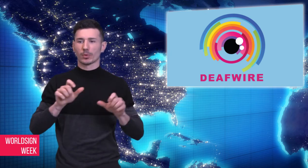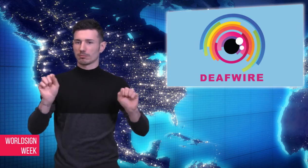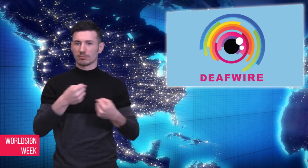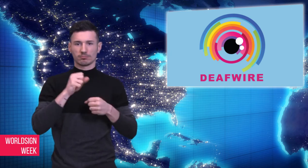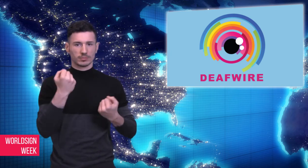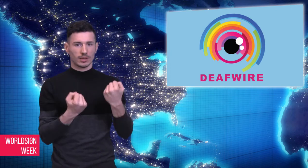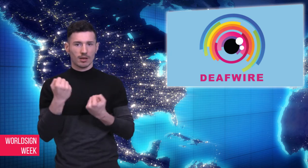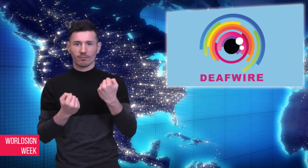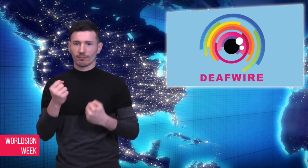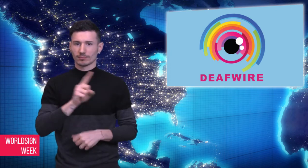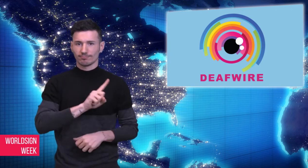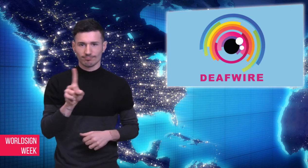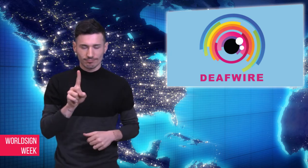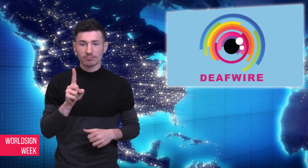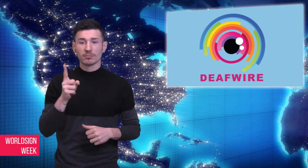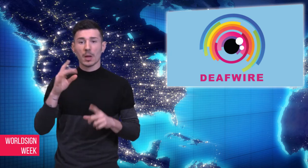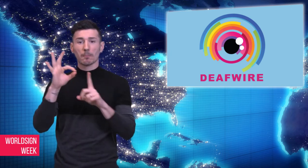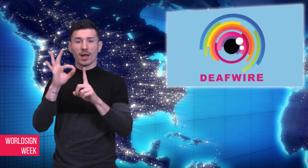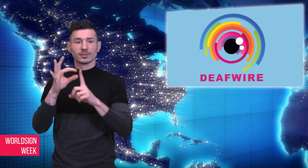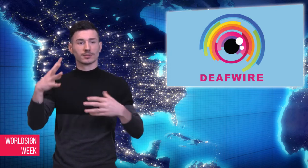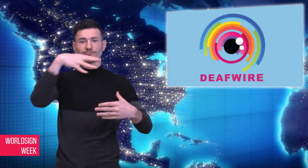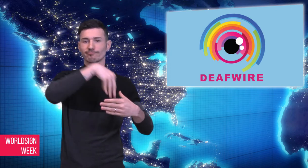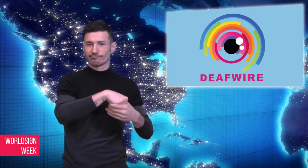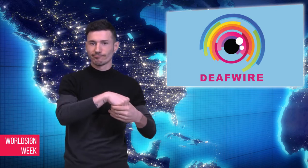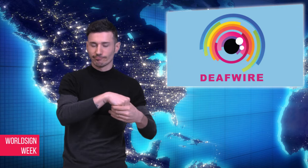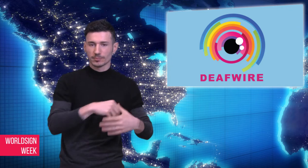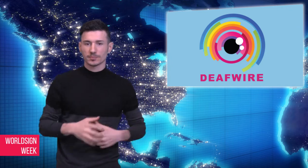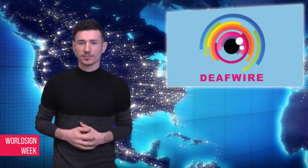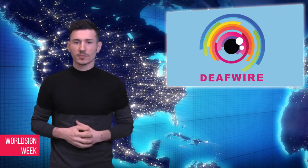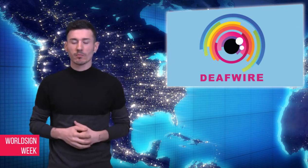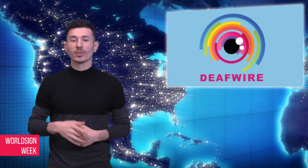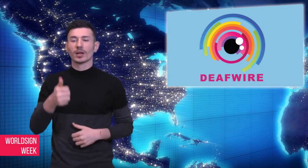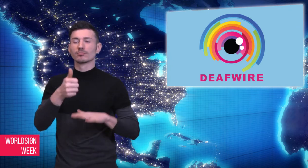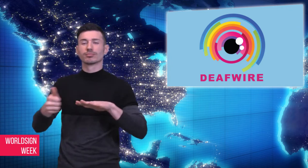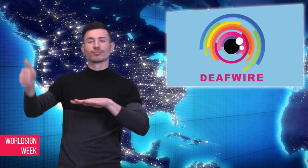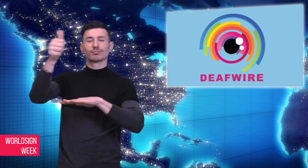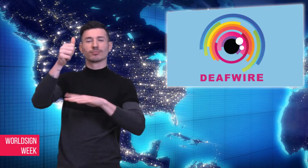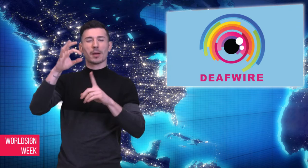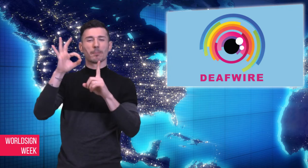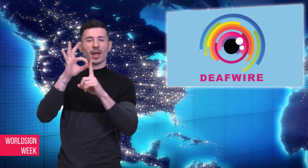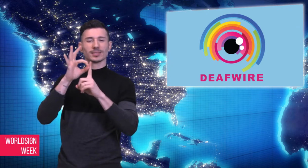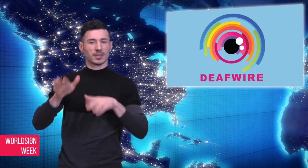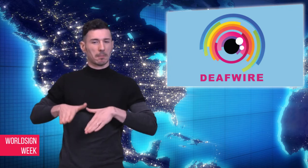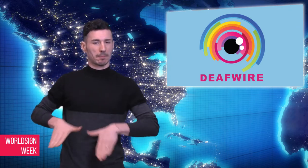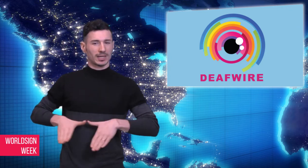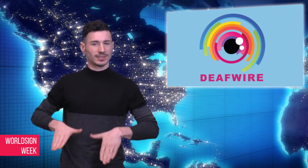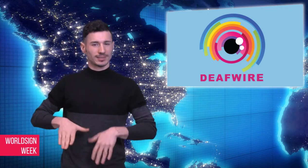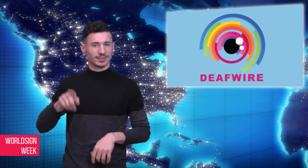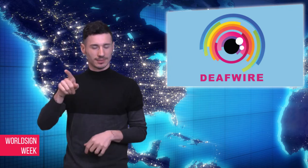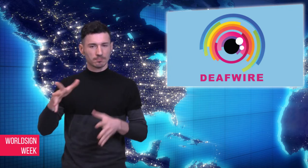in the world, Pakistan was one of the 26 countries that still